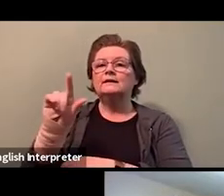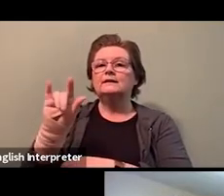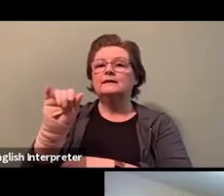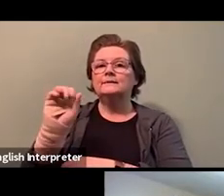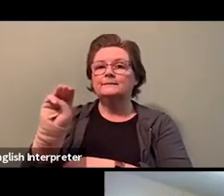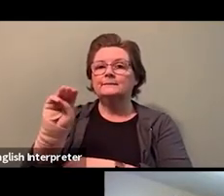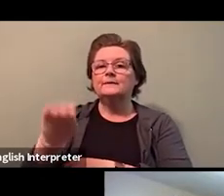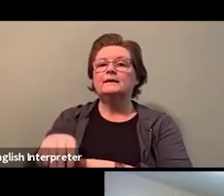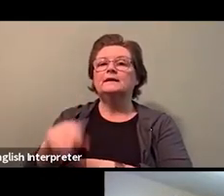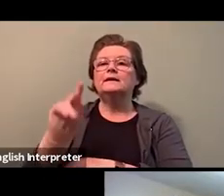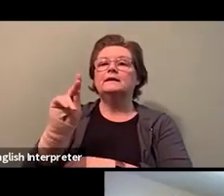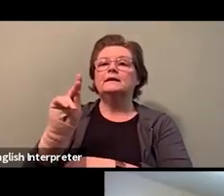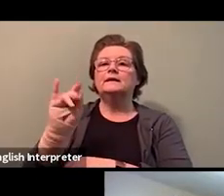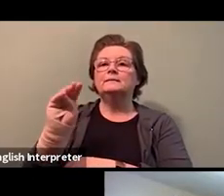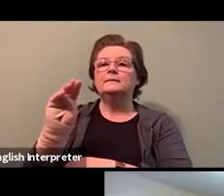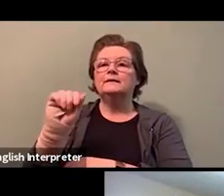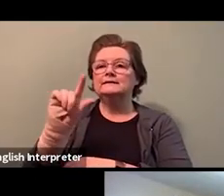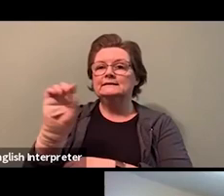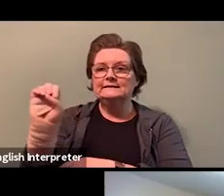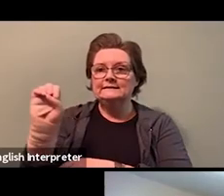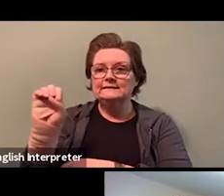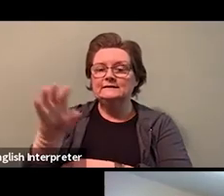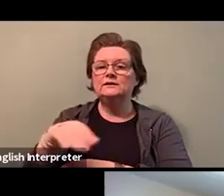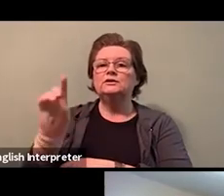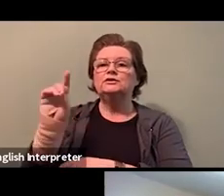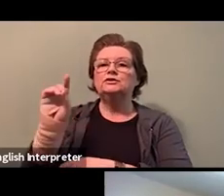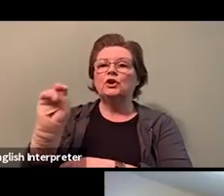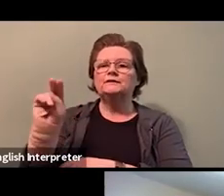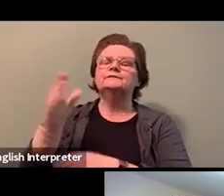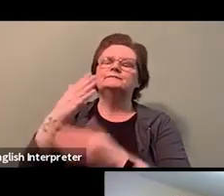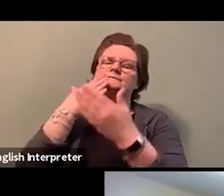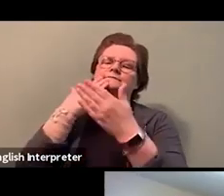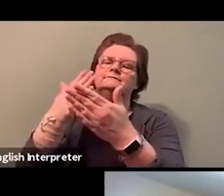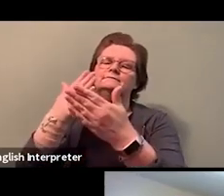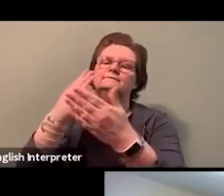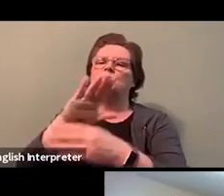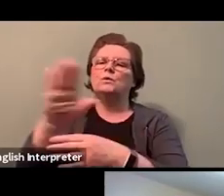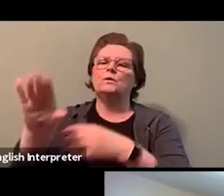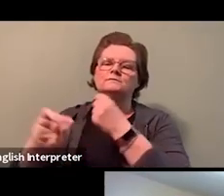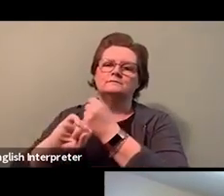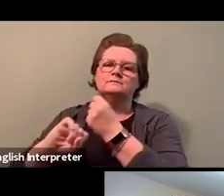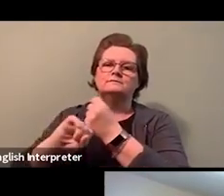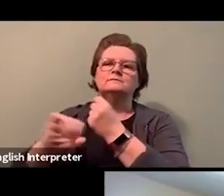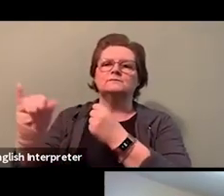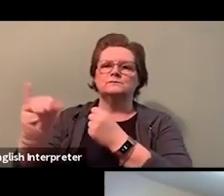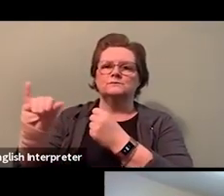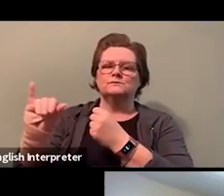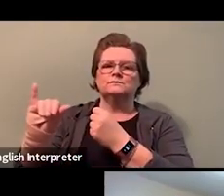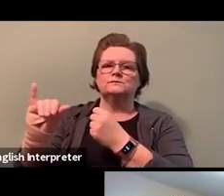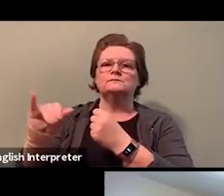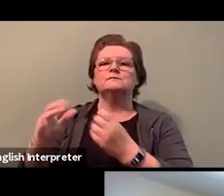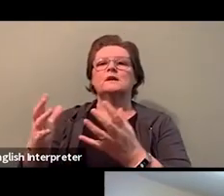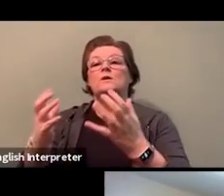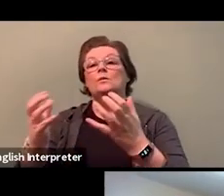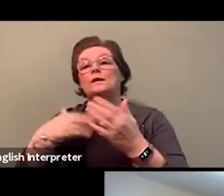for their contribution. And lastly, thank you to our live audience for joining us,